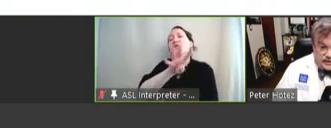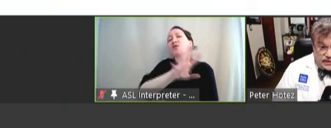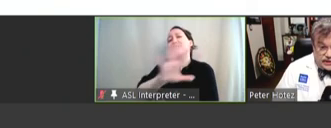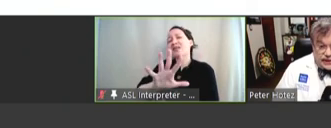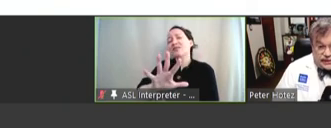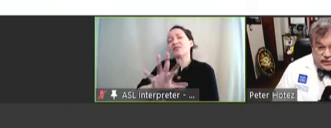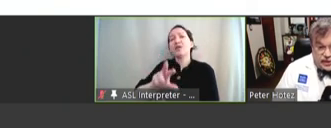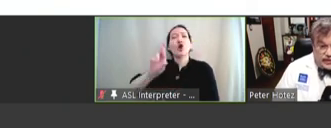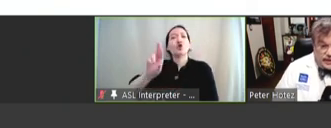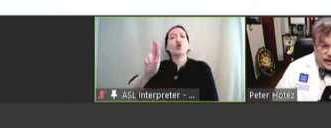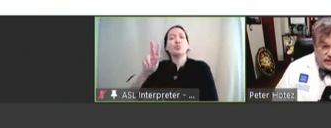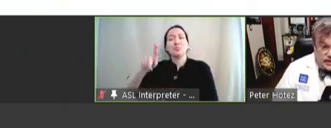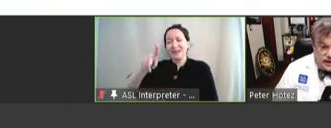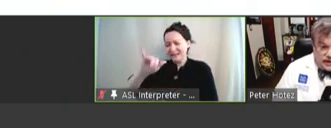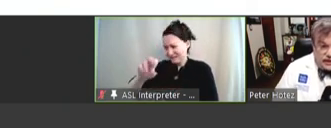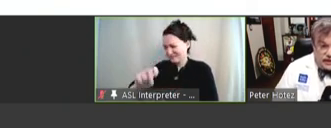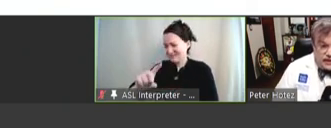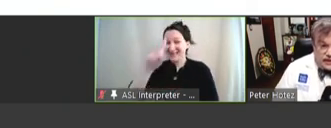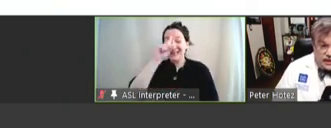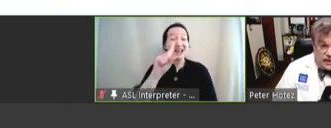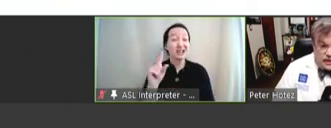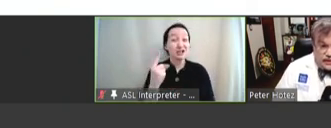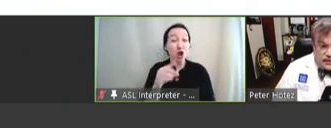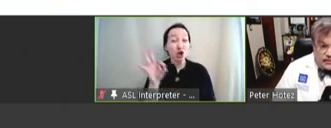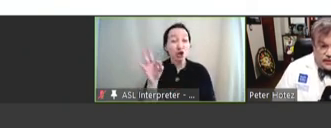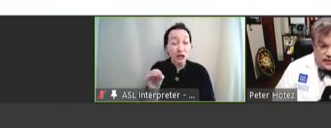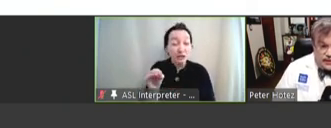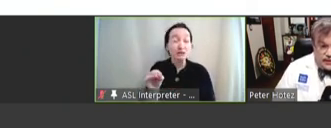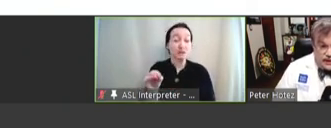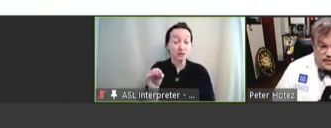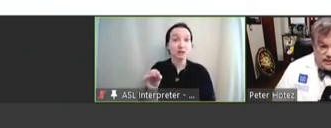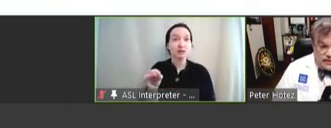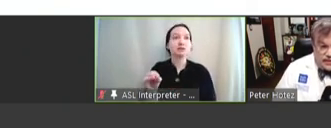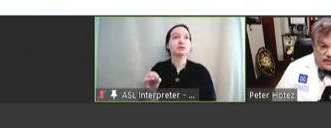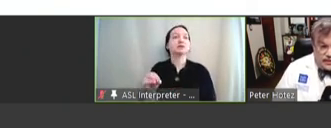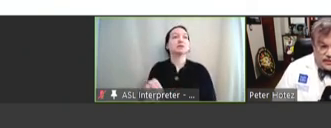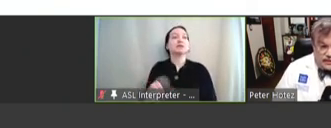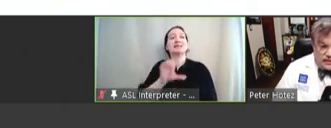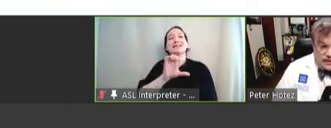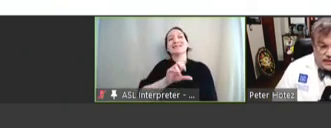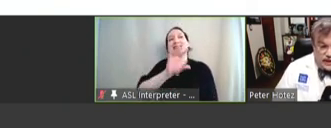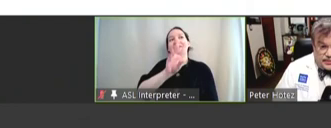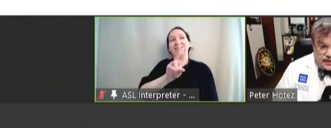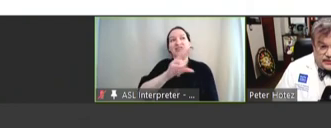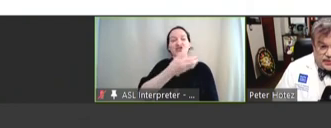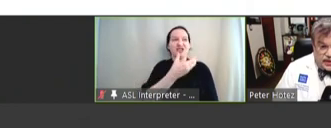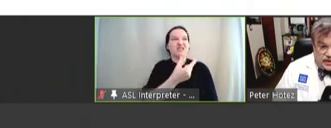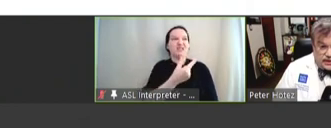which I had to look up -- it's $1.90 a dose -- and the CPG may be the most expensive part. It's